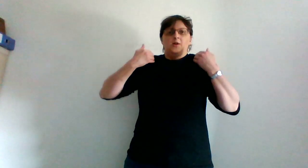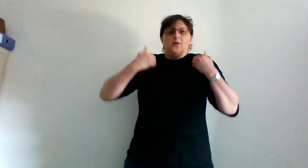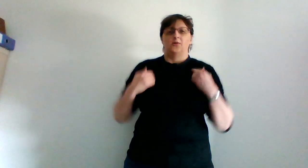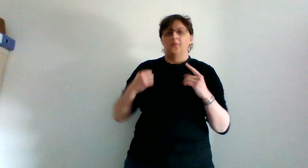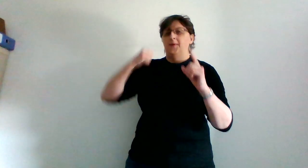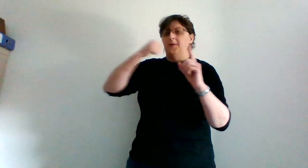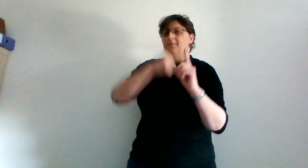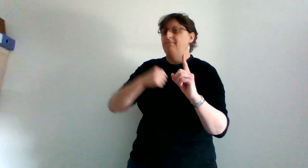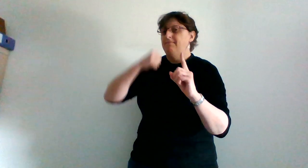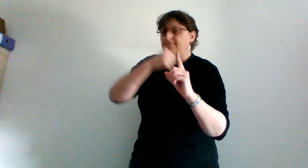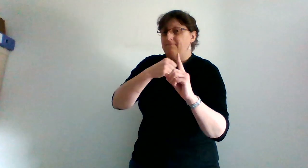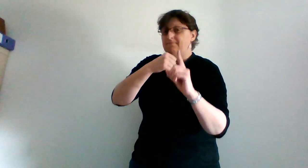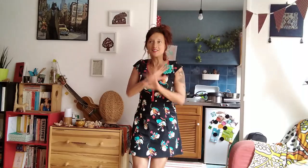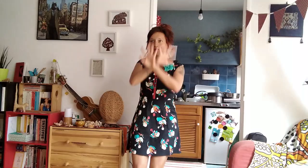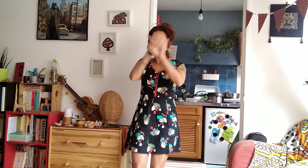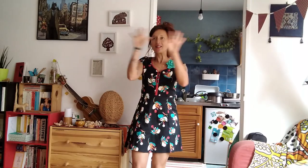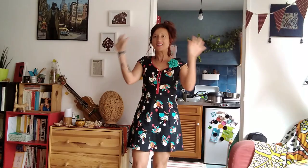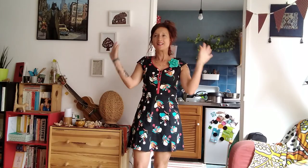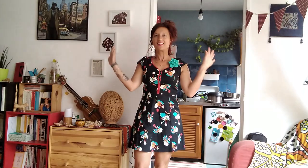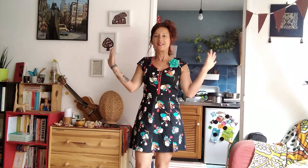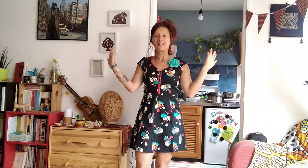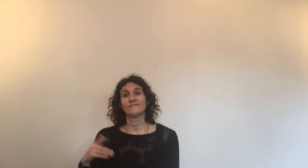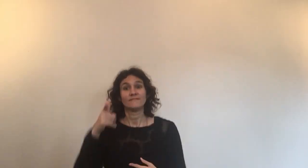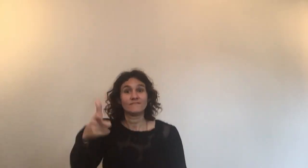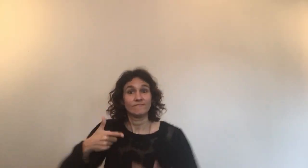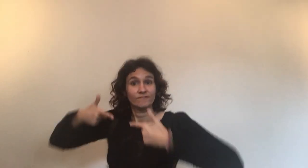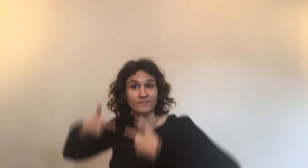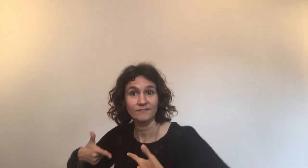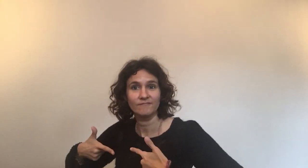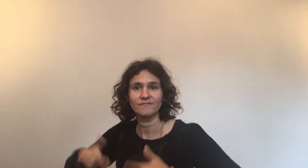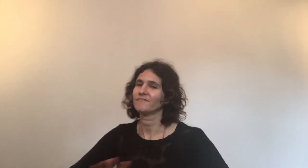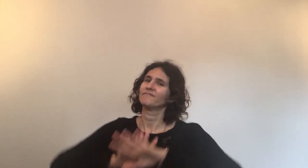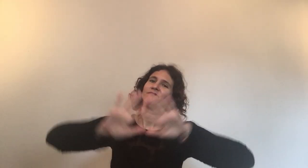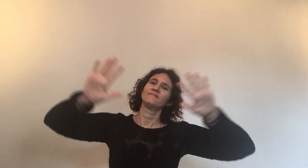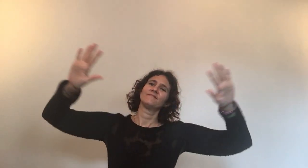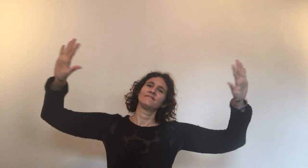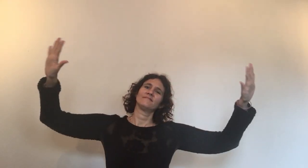No more fight left in me I don't want you to be my enemy